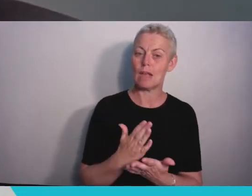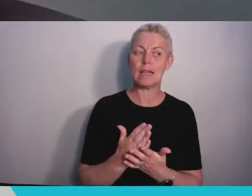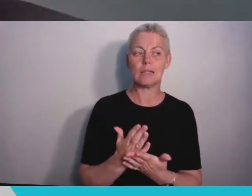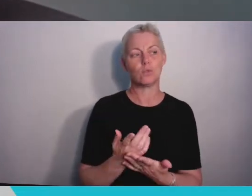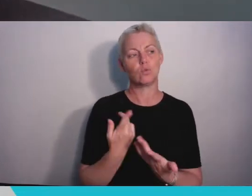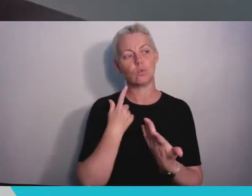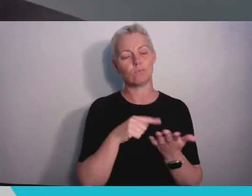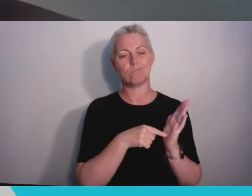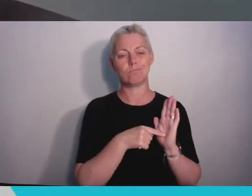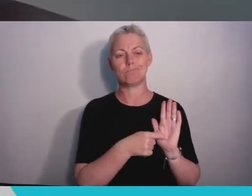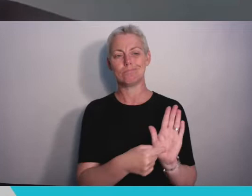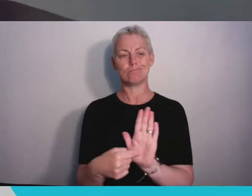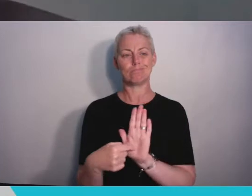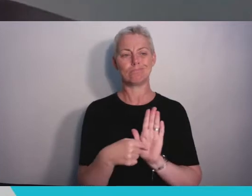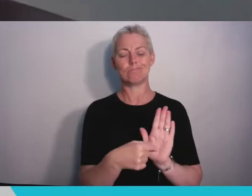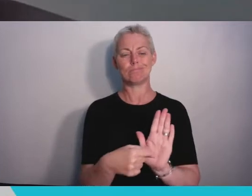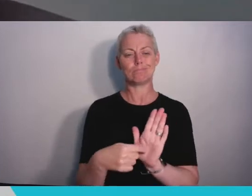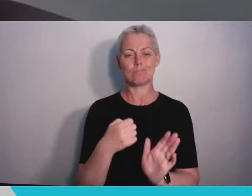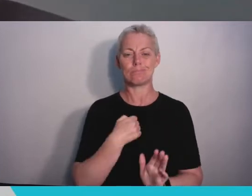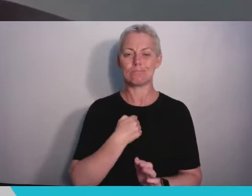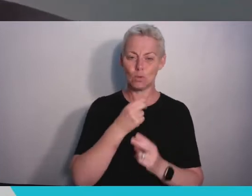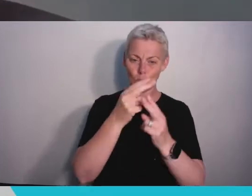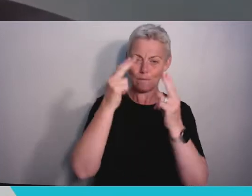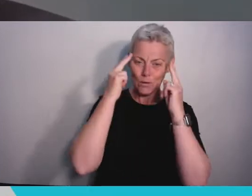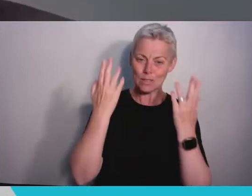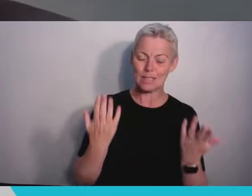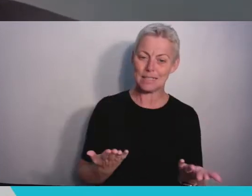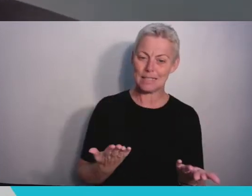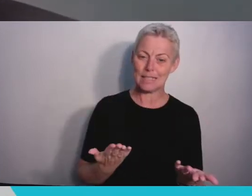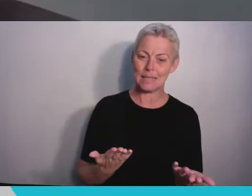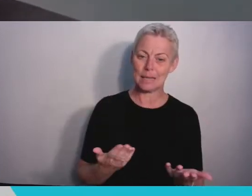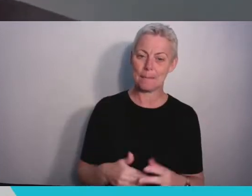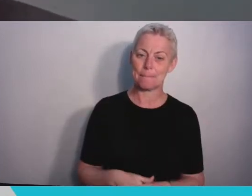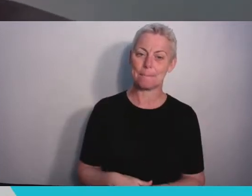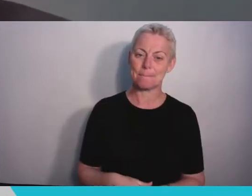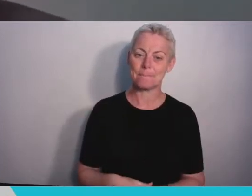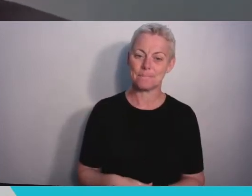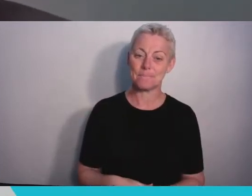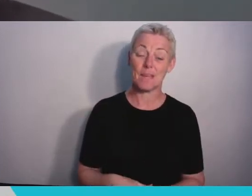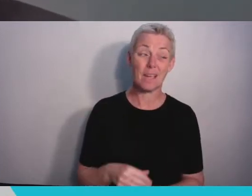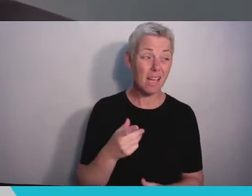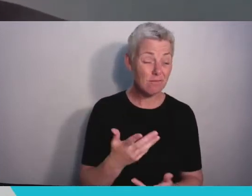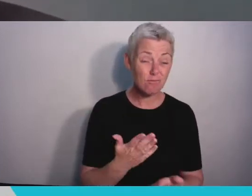Today you join the rank of literally tens of thousands of Bristol graduates across the